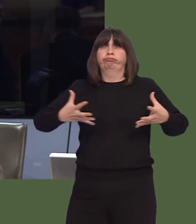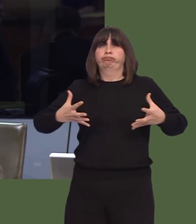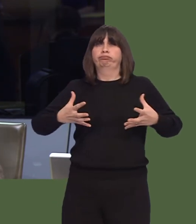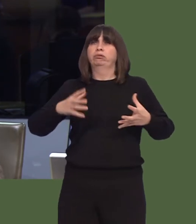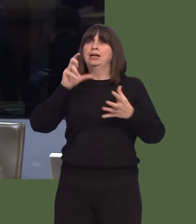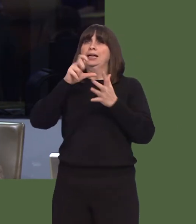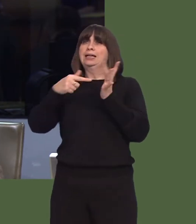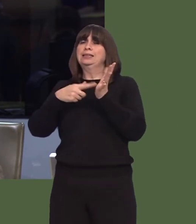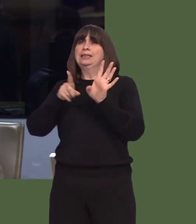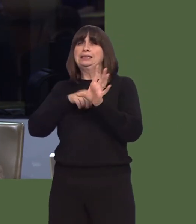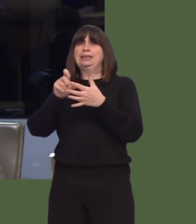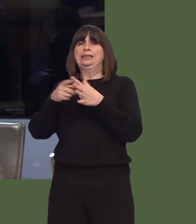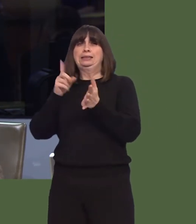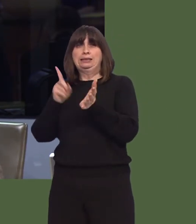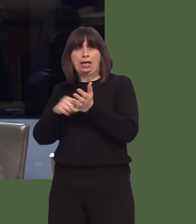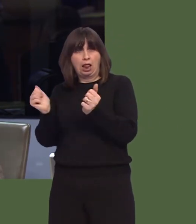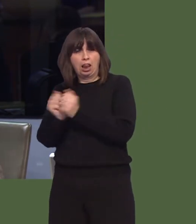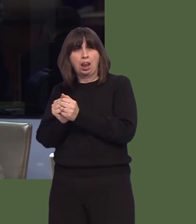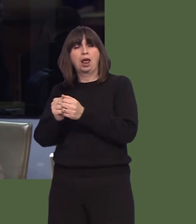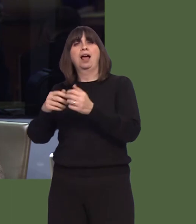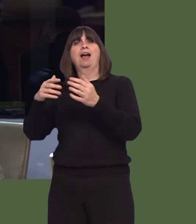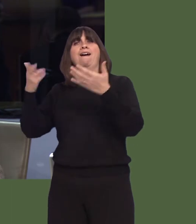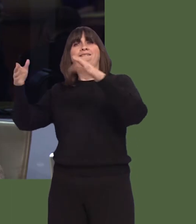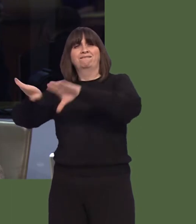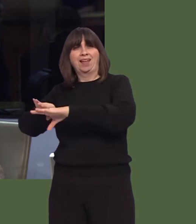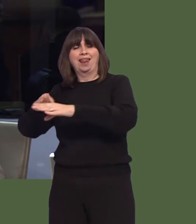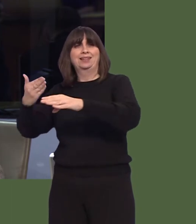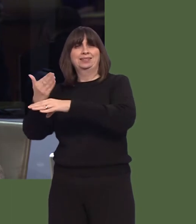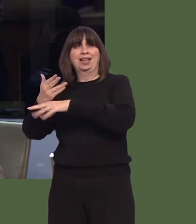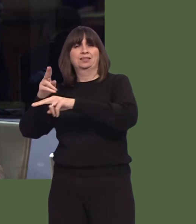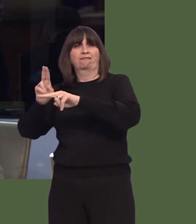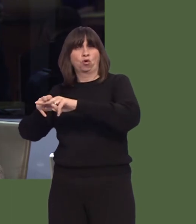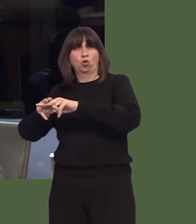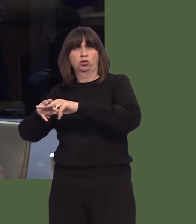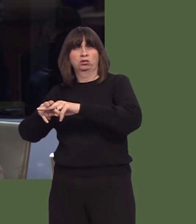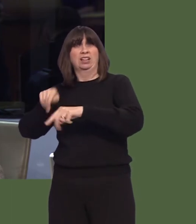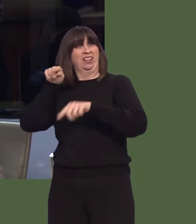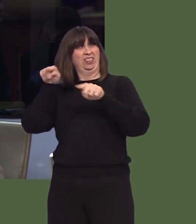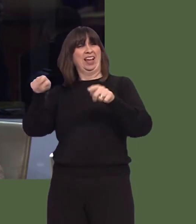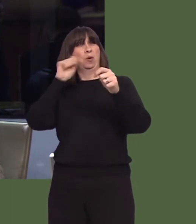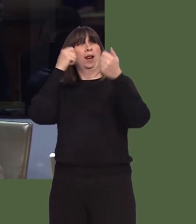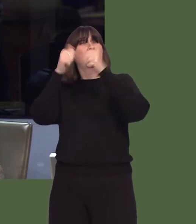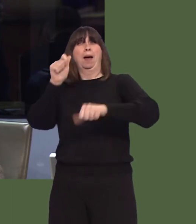y bydd ymdrechion y fargen ddinesig a thasglu'r Cymoedd yn cyflawni'r newid economaidd angenrheidiol i'n cymunedau, yn enwedig yng nghymoedd y sir.